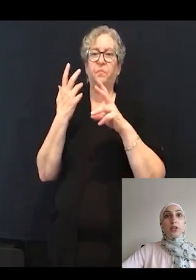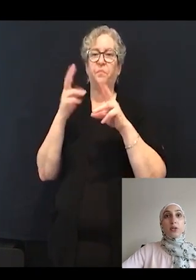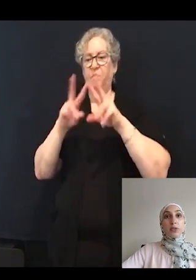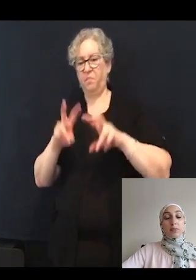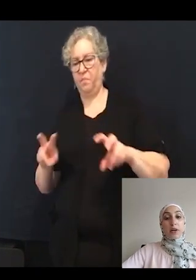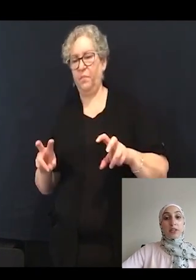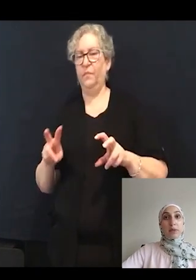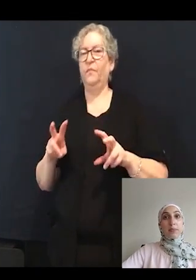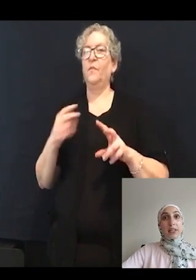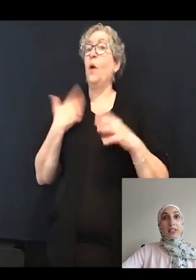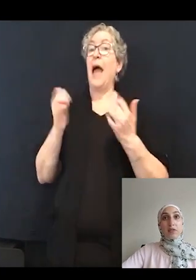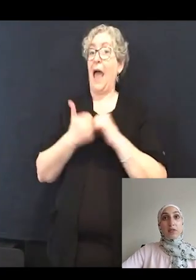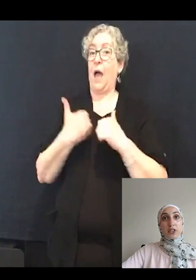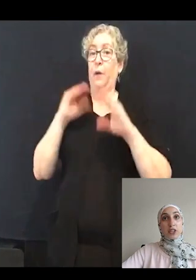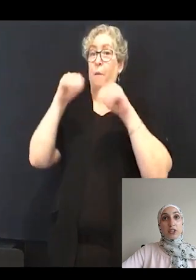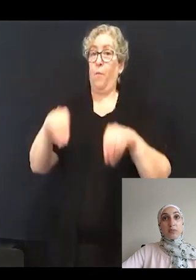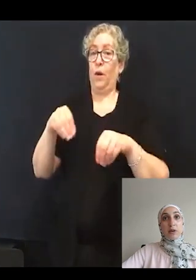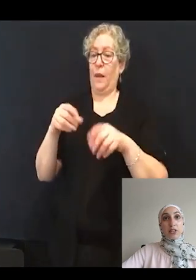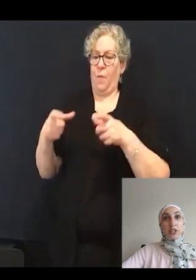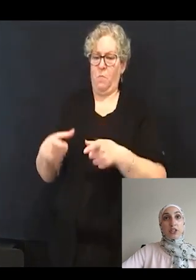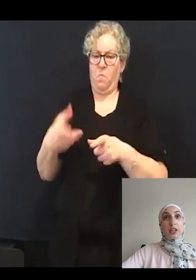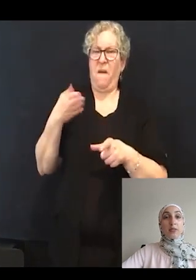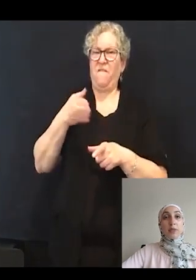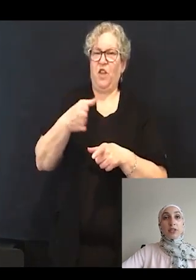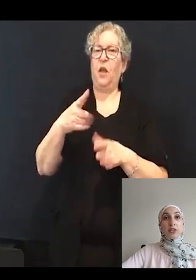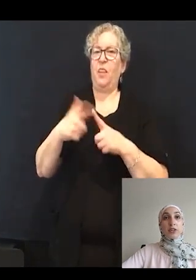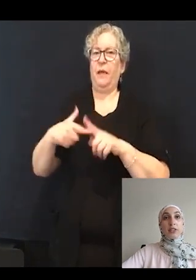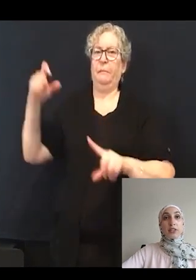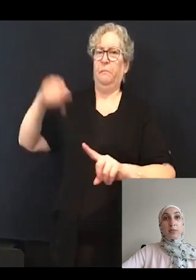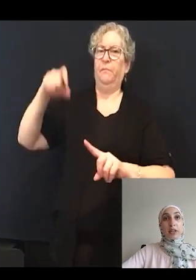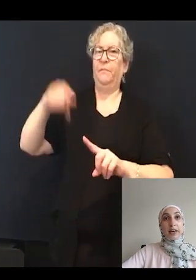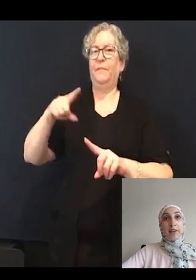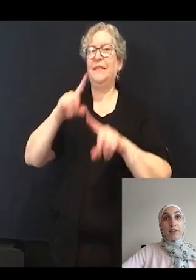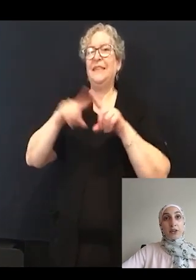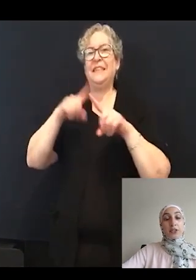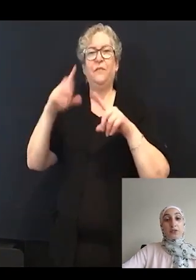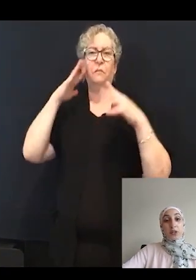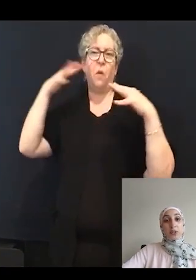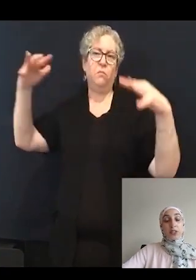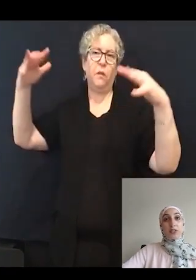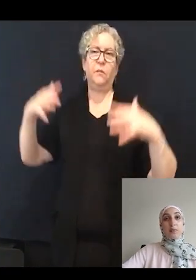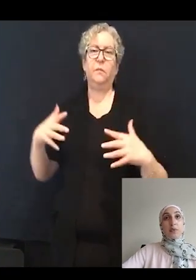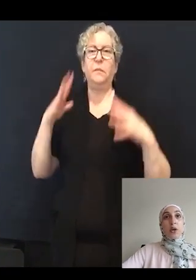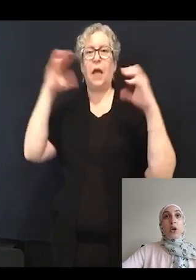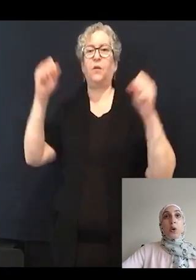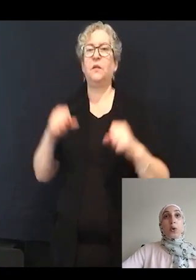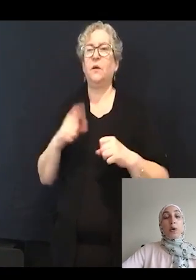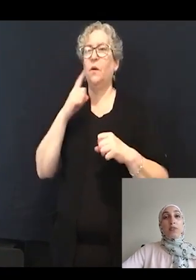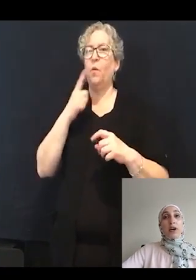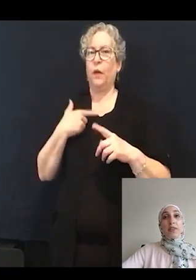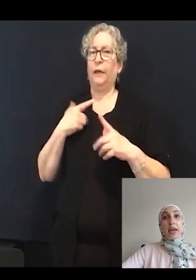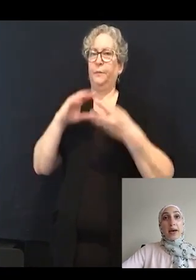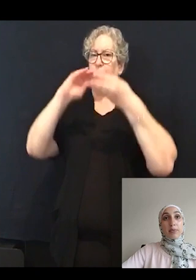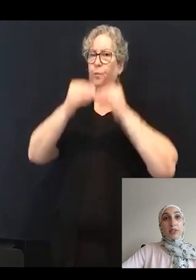by placing fish in a small dish and administering stimuli at various frequencies. We quantify the absence or the presence